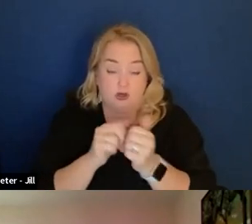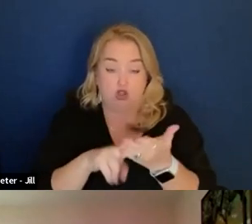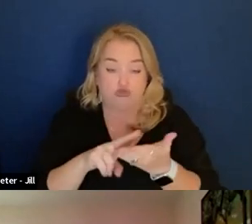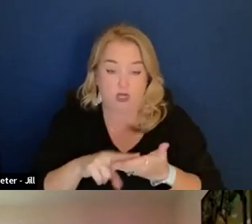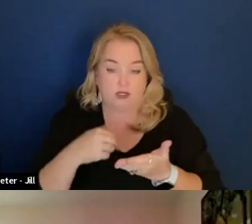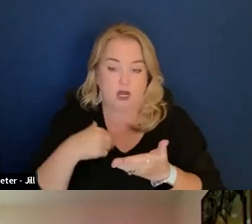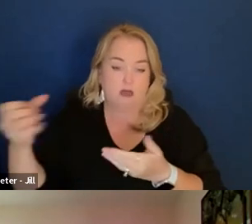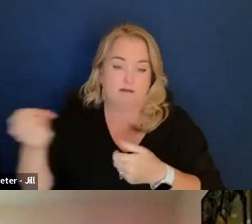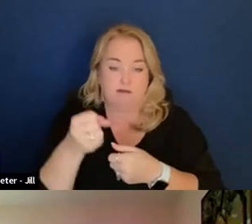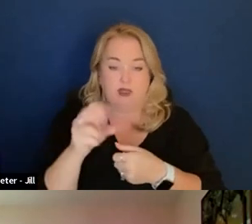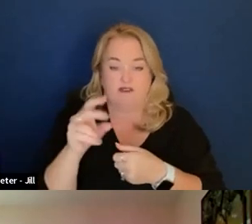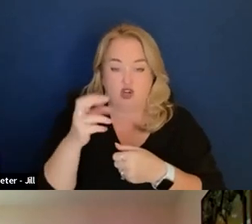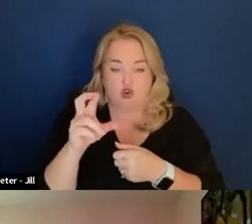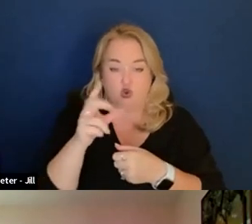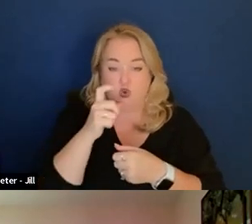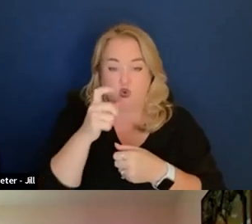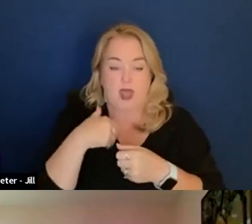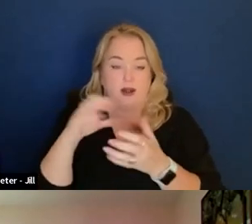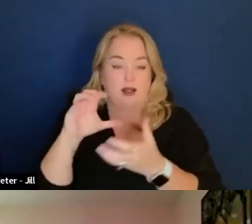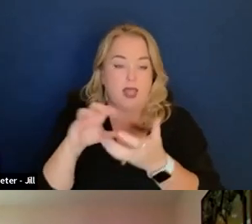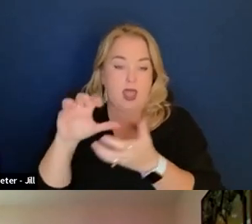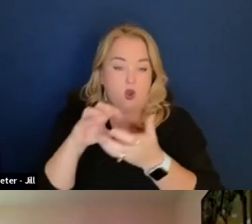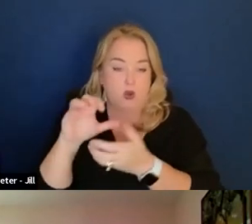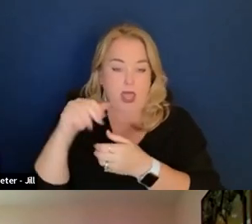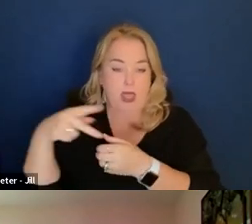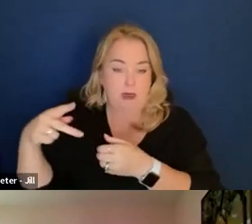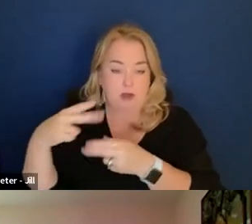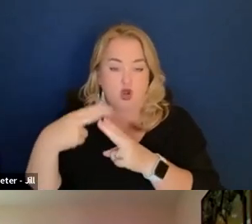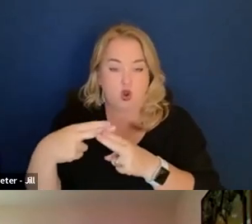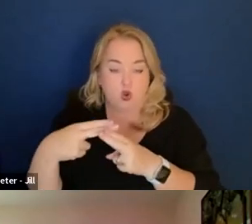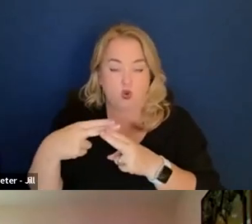that built a cloud application known as the contract clause review tool.